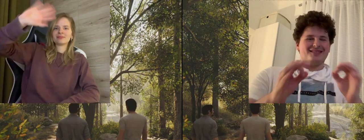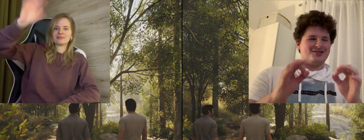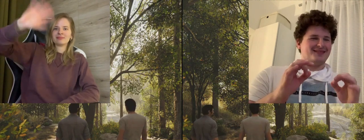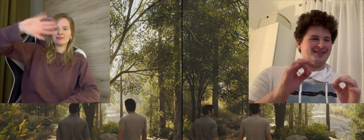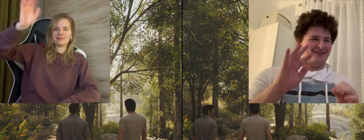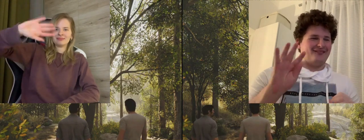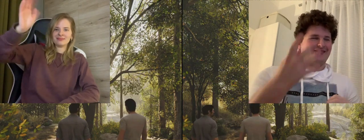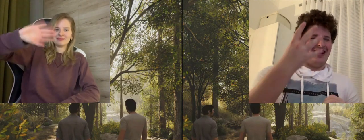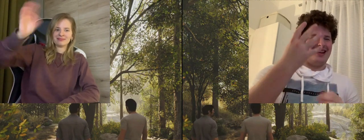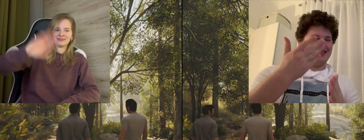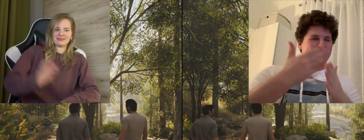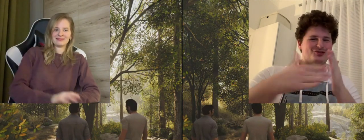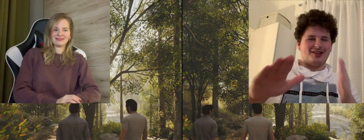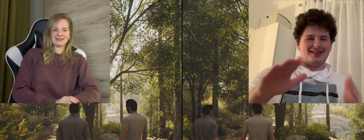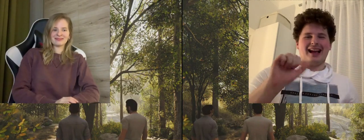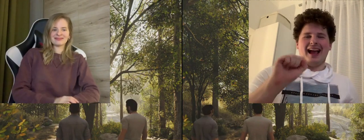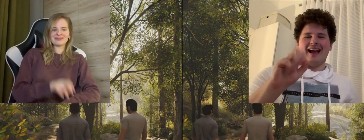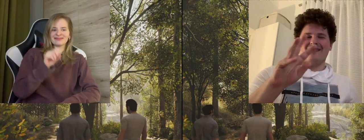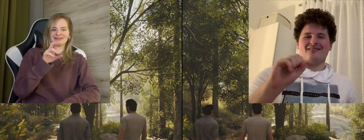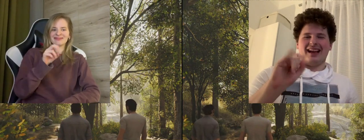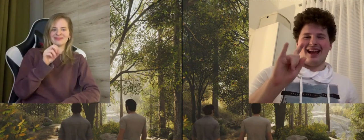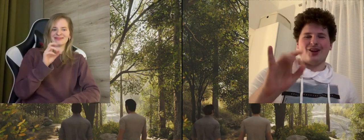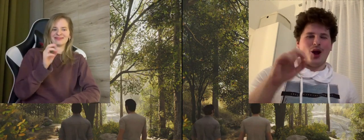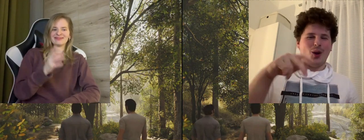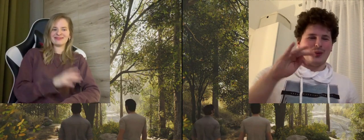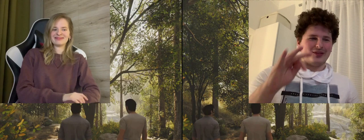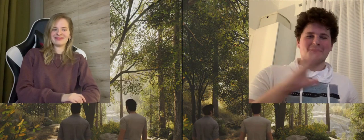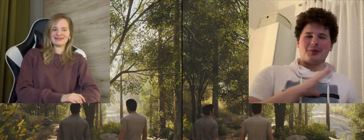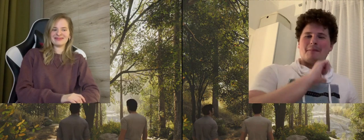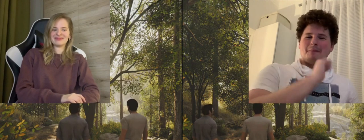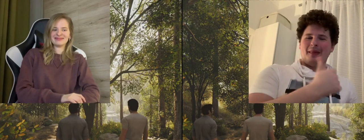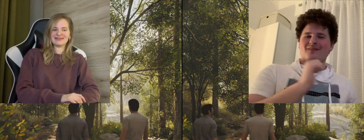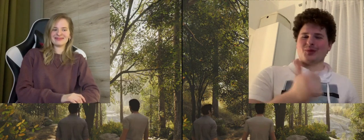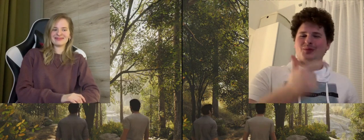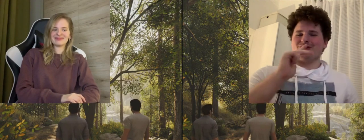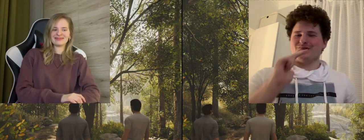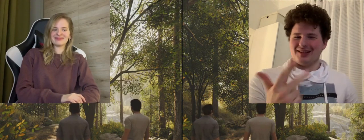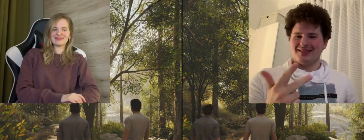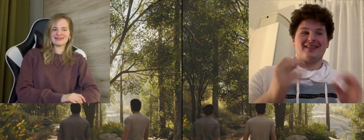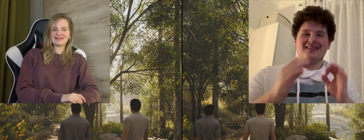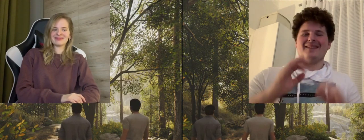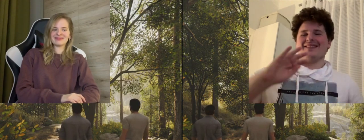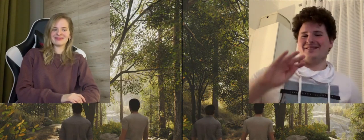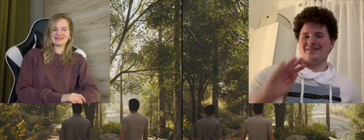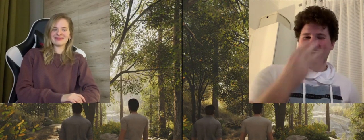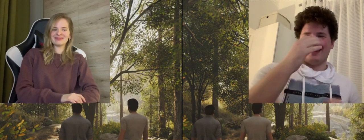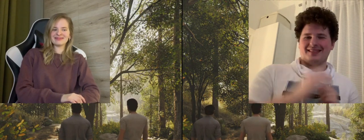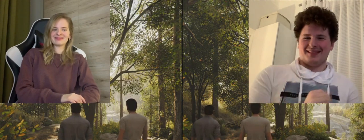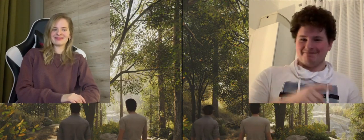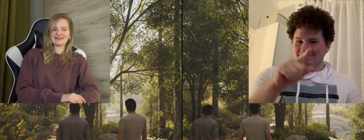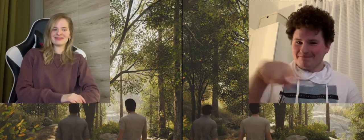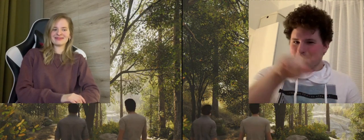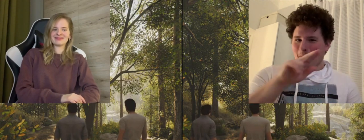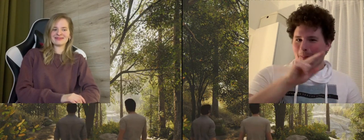A: Today let's play "A way out" - part 4